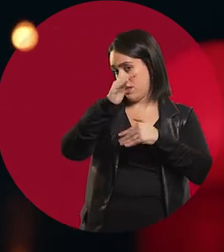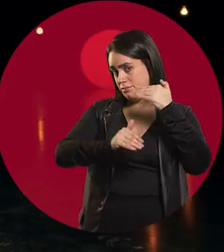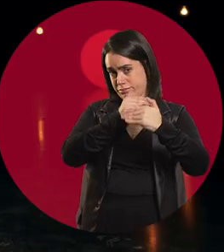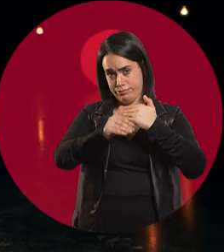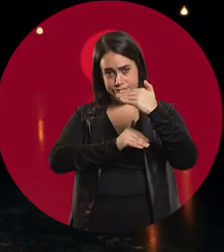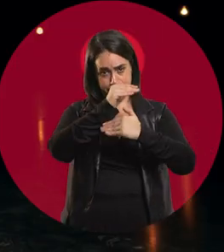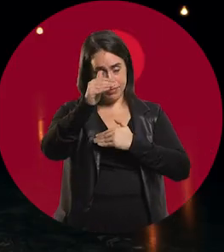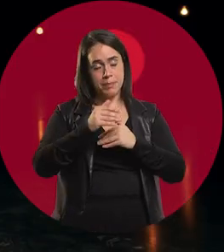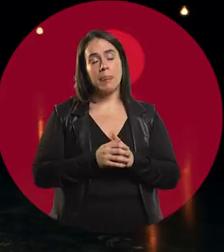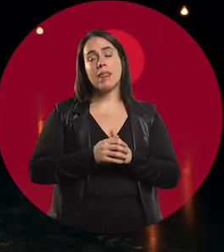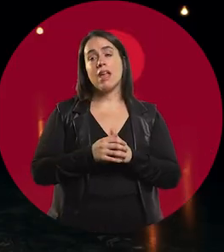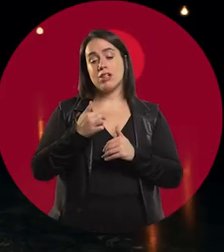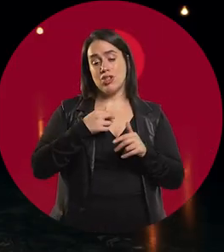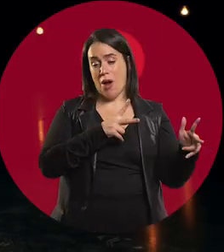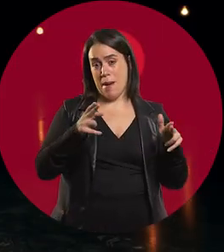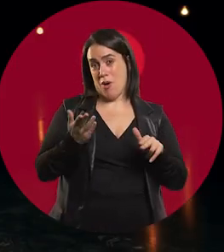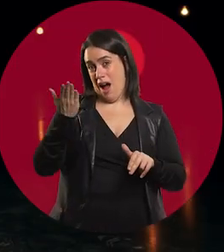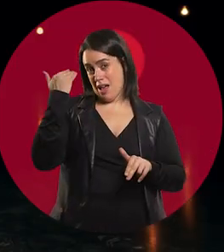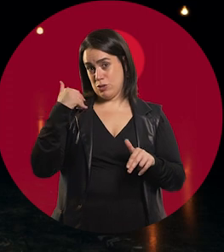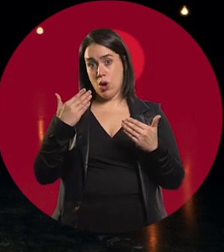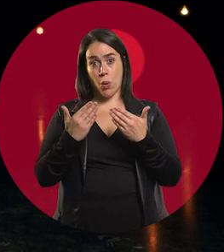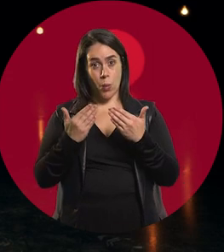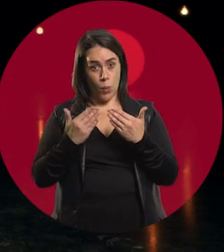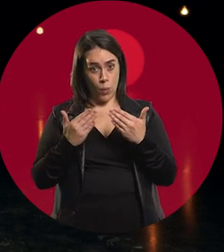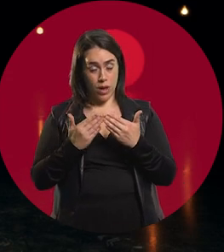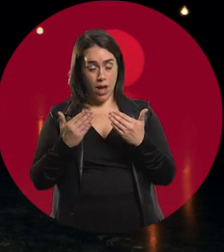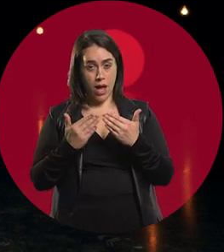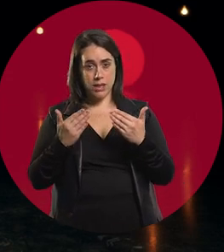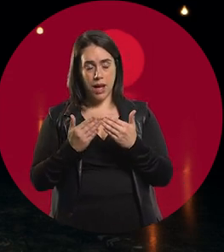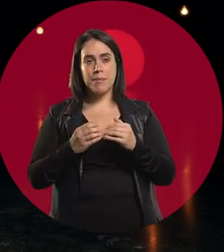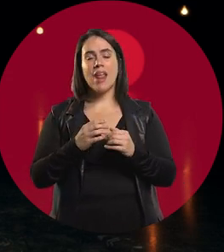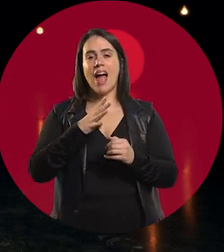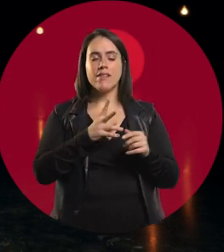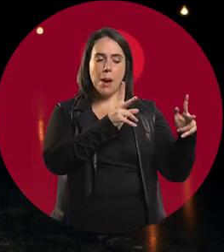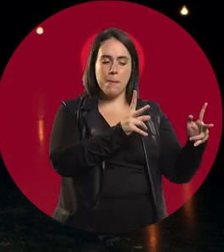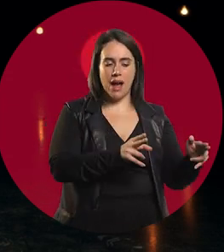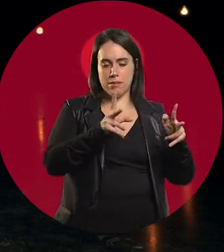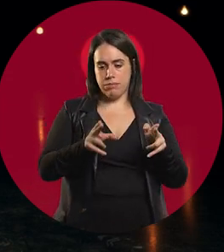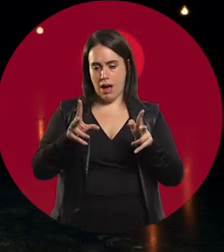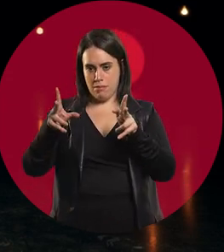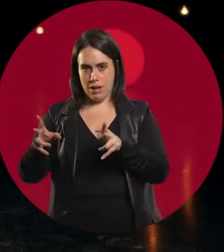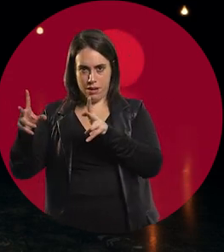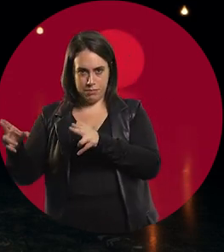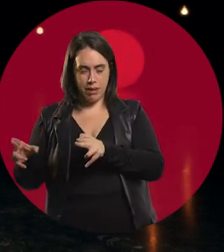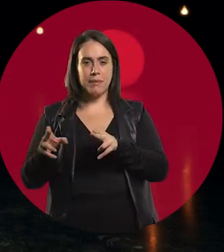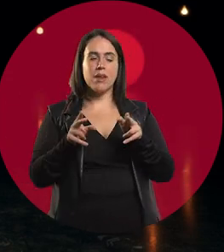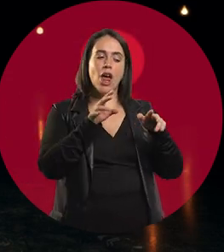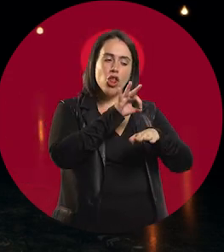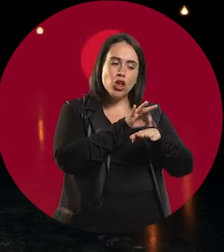Back then you had an internship. That year I had four quarters where I rotated through different specialties.